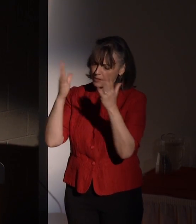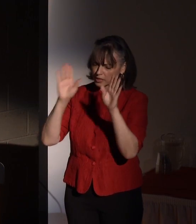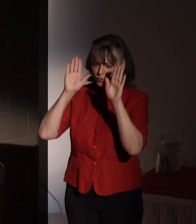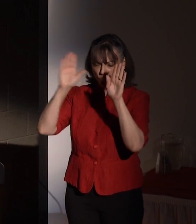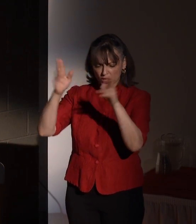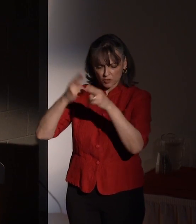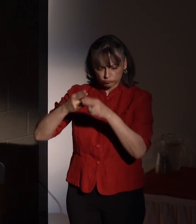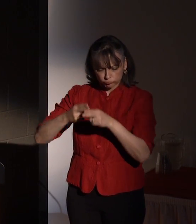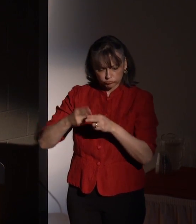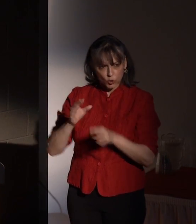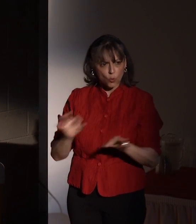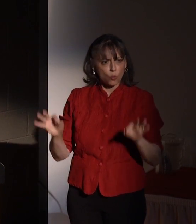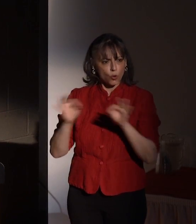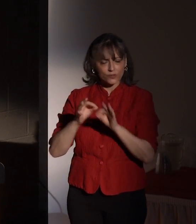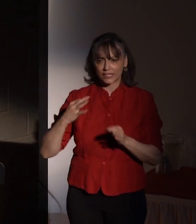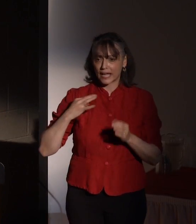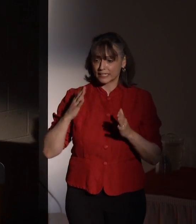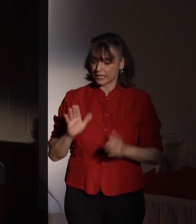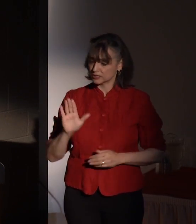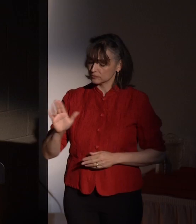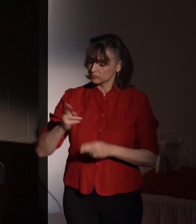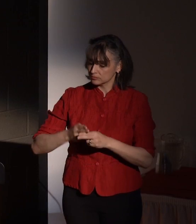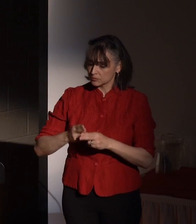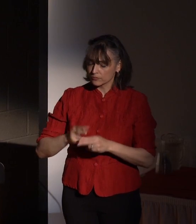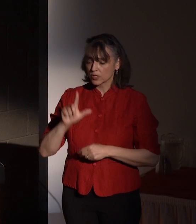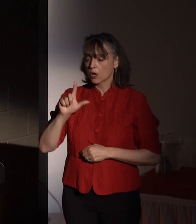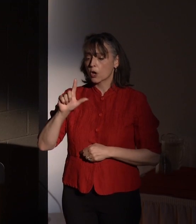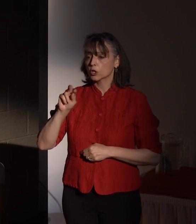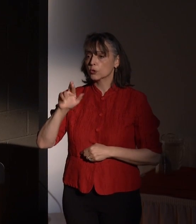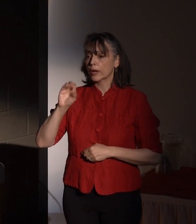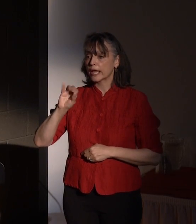candidates and the Selection Committee is Lorraine Justice,